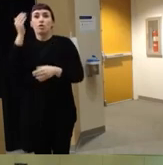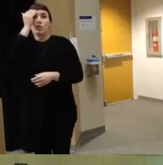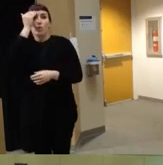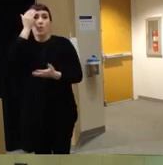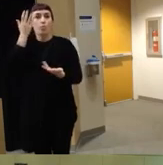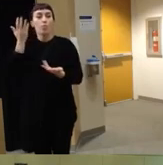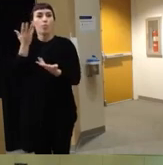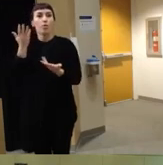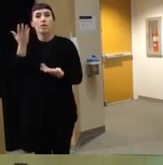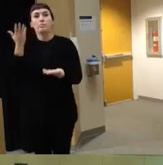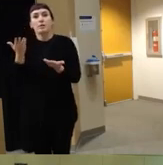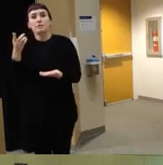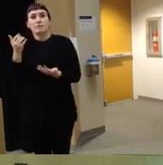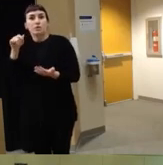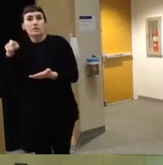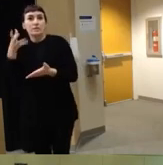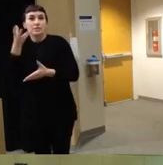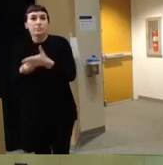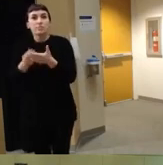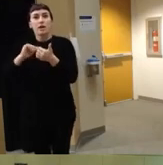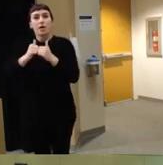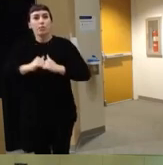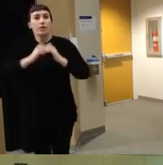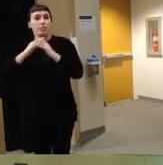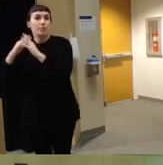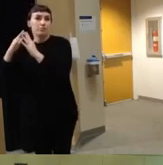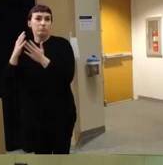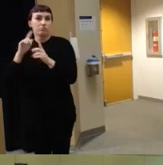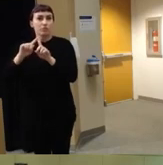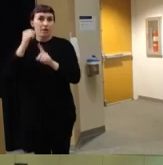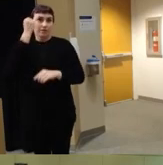may be needed and and how we might Implement some of those ideas um and then the other two